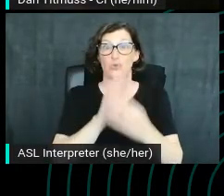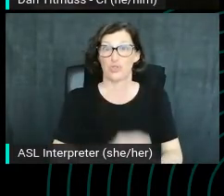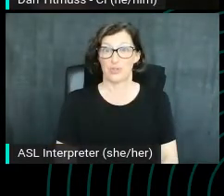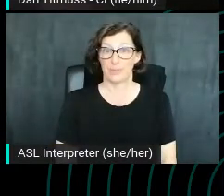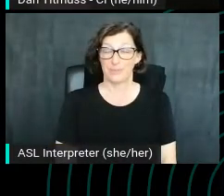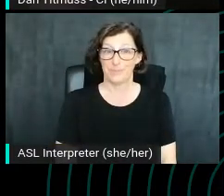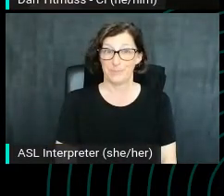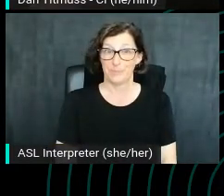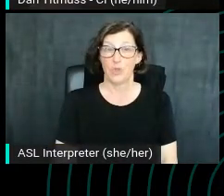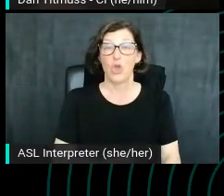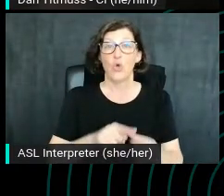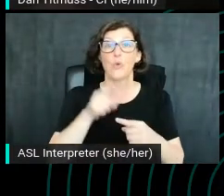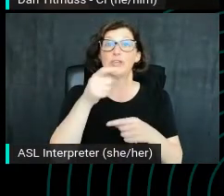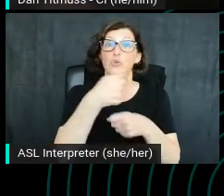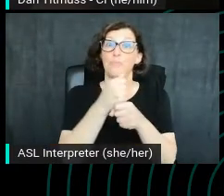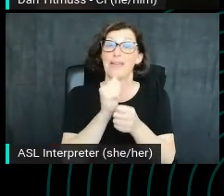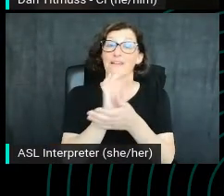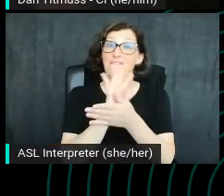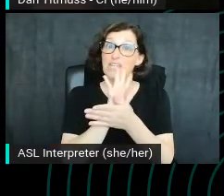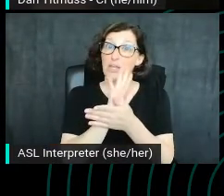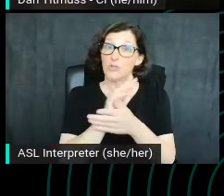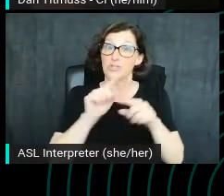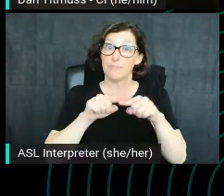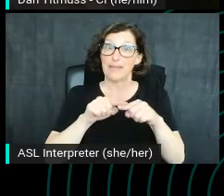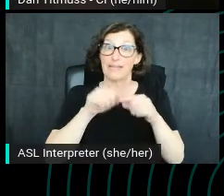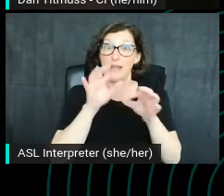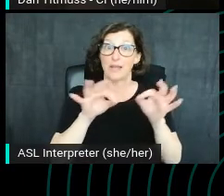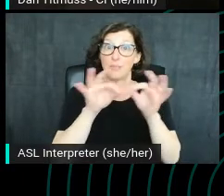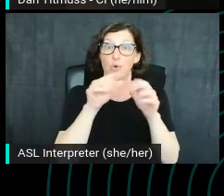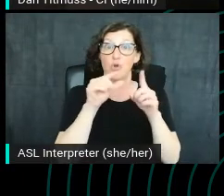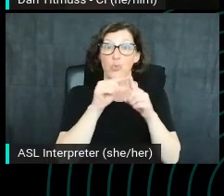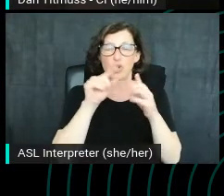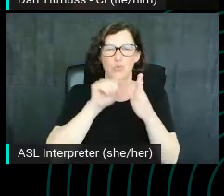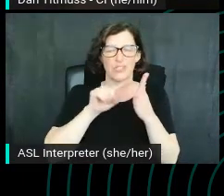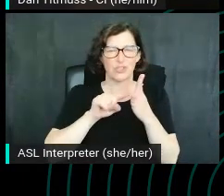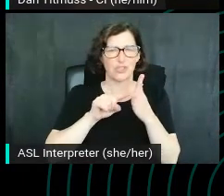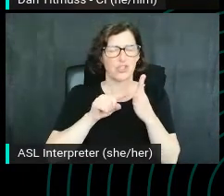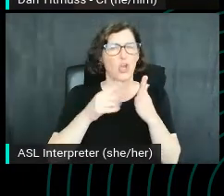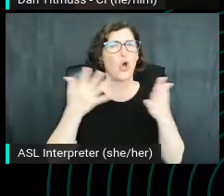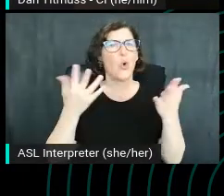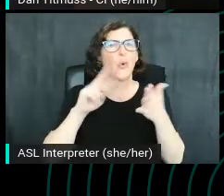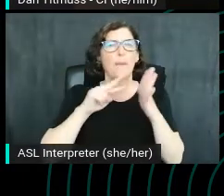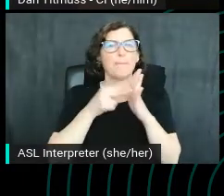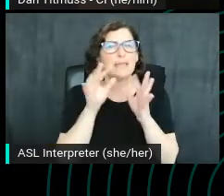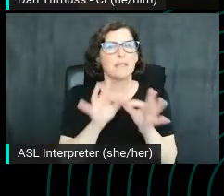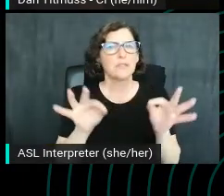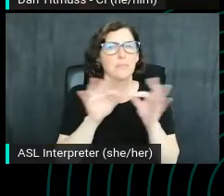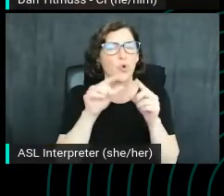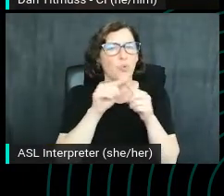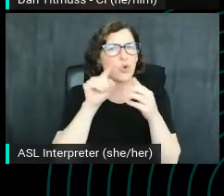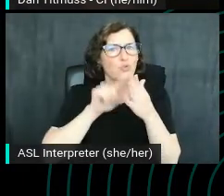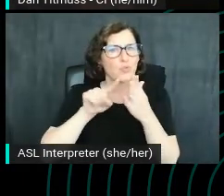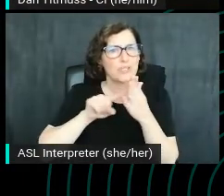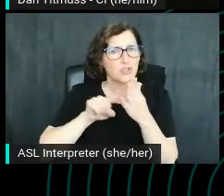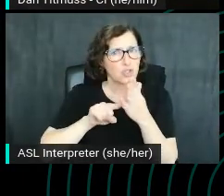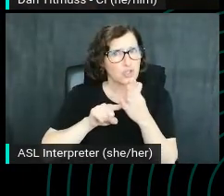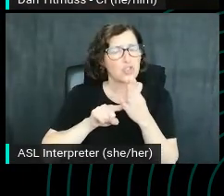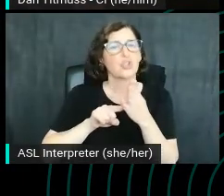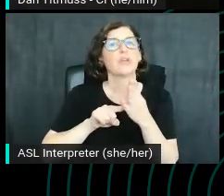We can create videos based on keyword research. Wait. What is keyword research? Well, the Webster's Dictionary defines keyword.